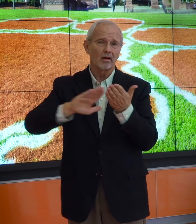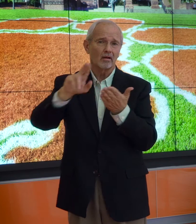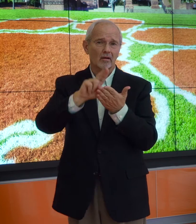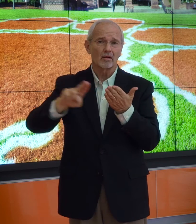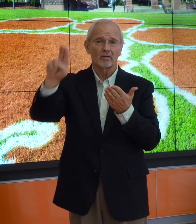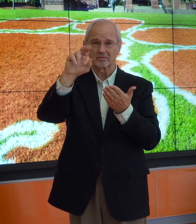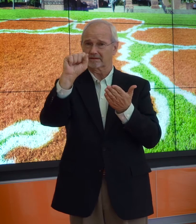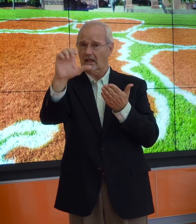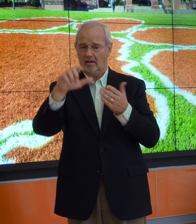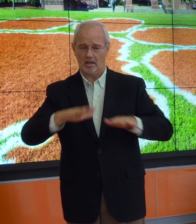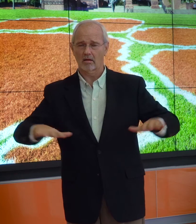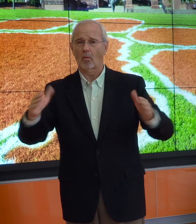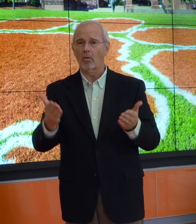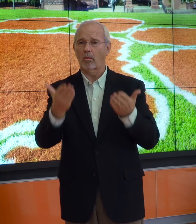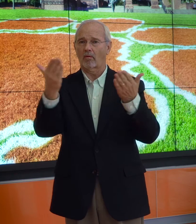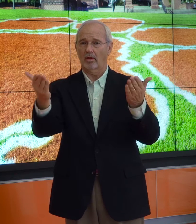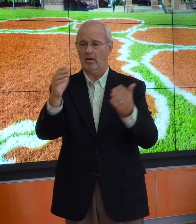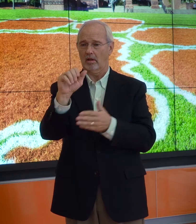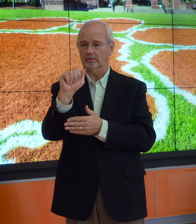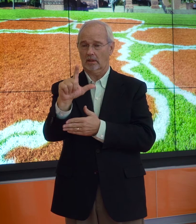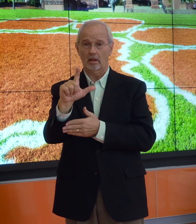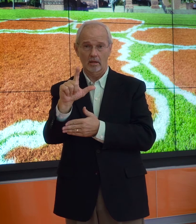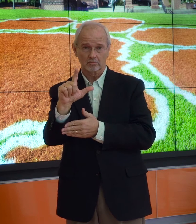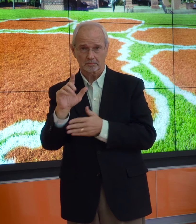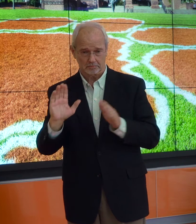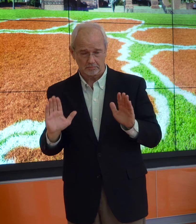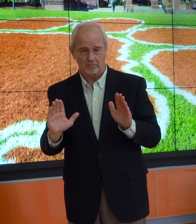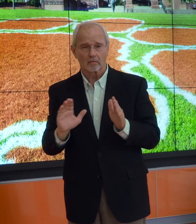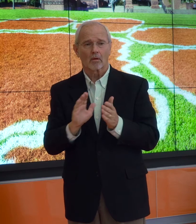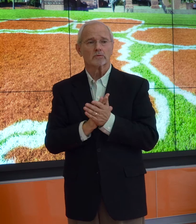in colleges or universities in SC offer ASL.